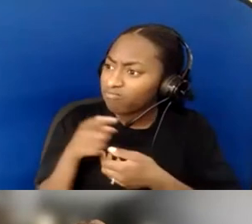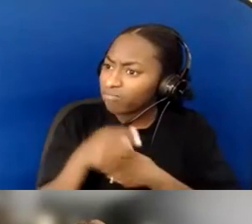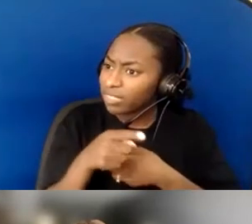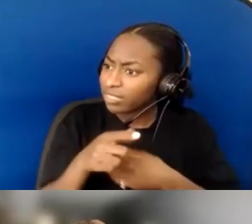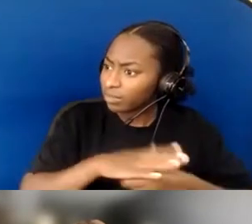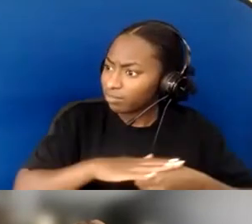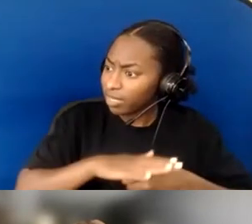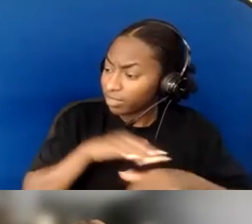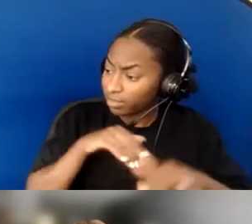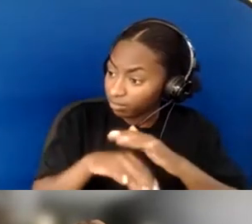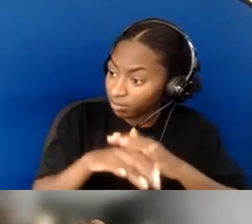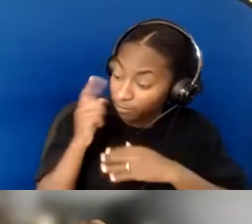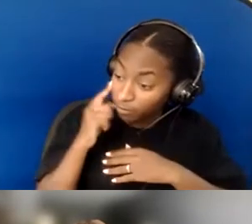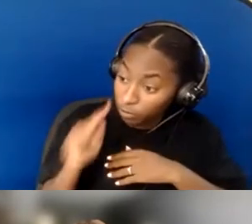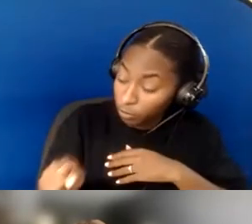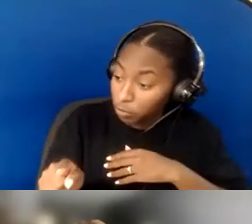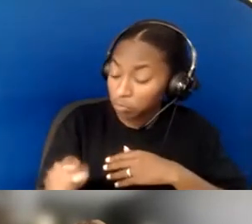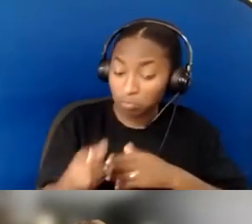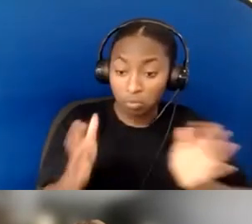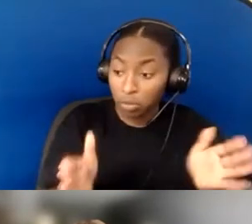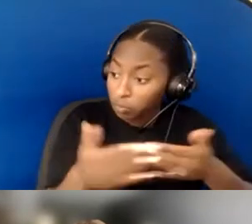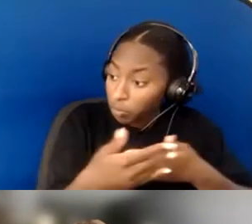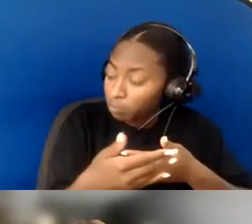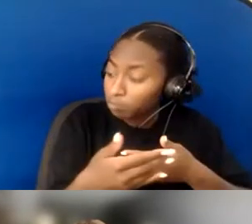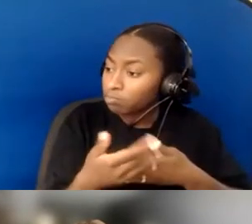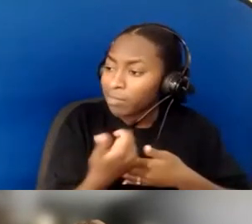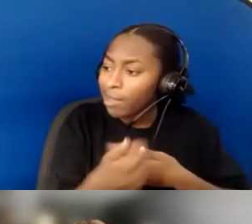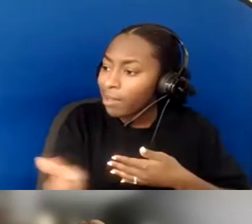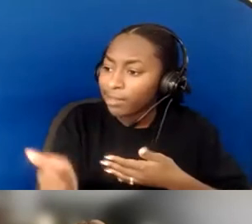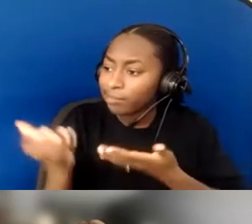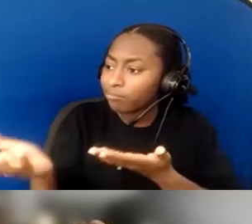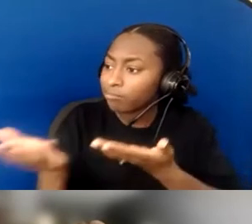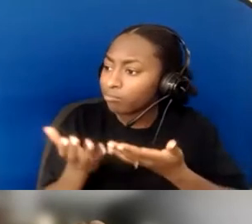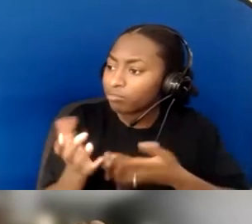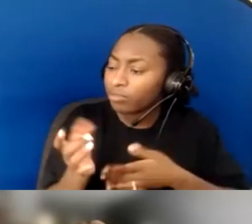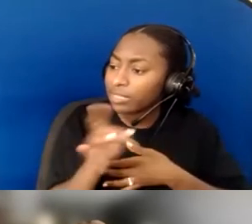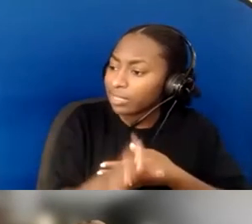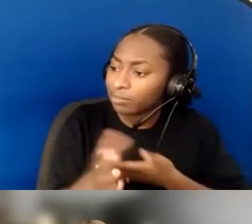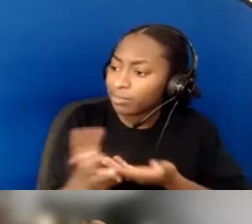"How is the room? Any suggestions?" Real casually, in the part of relationship building...